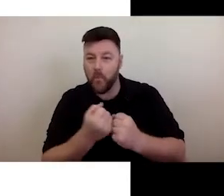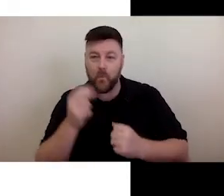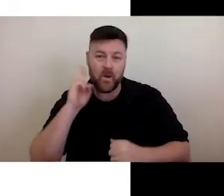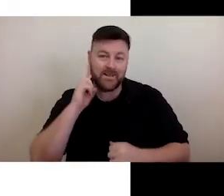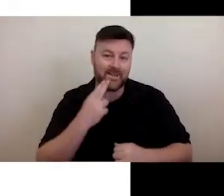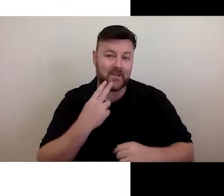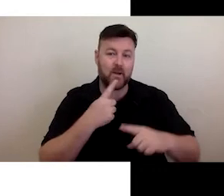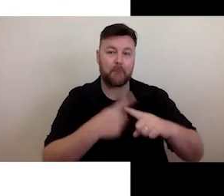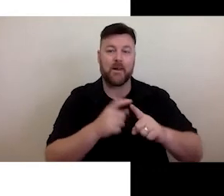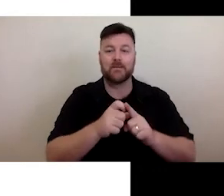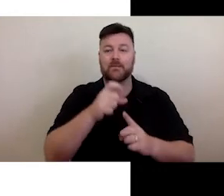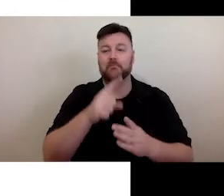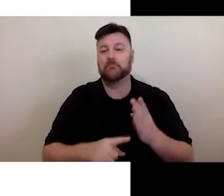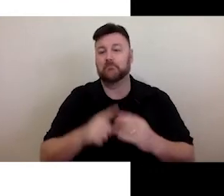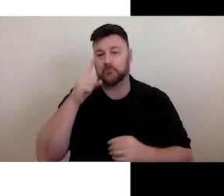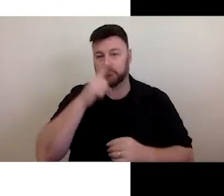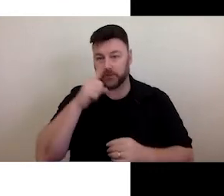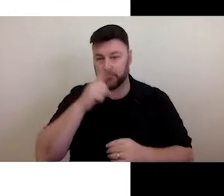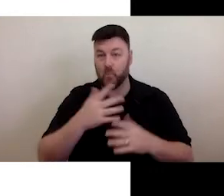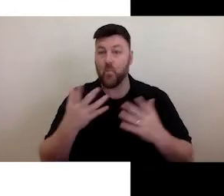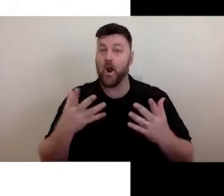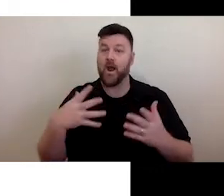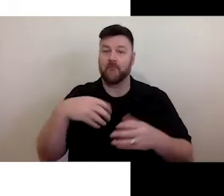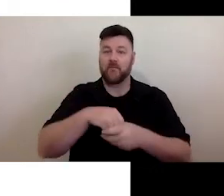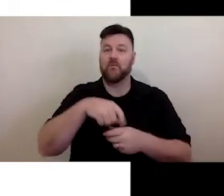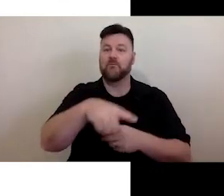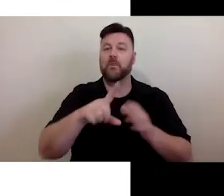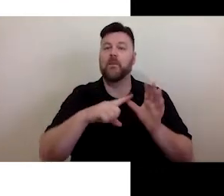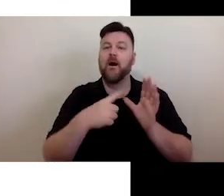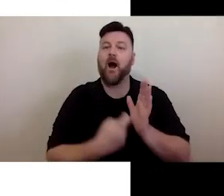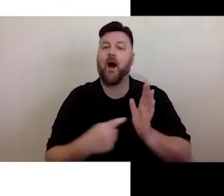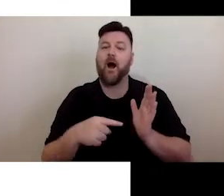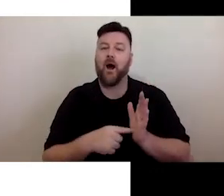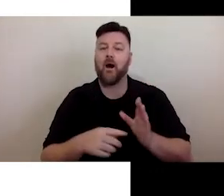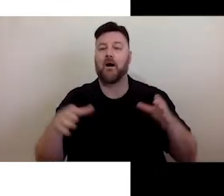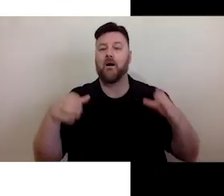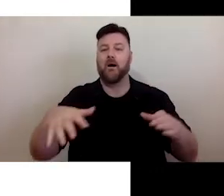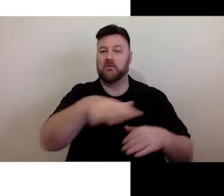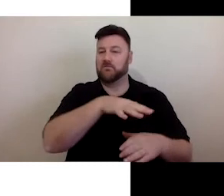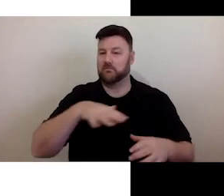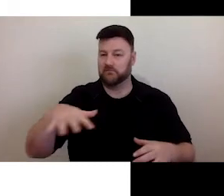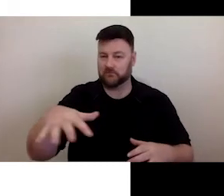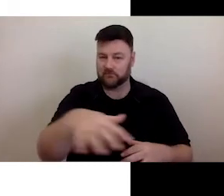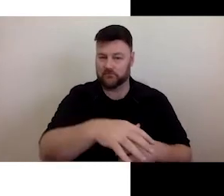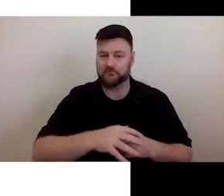disabled people in the Arts and Disability sectors. Under